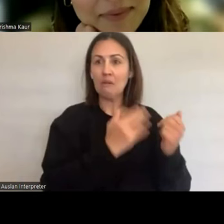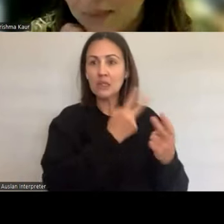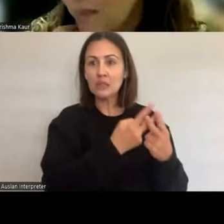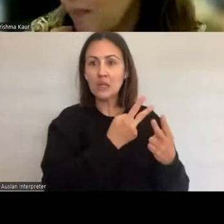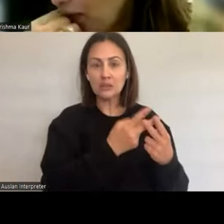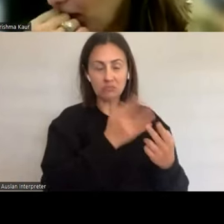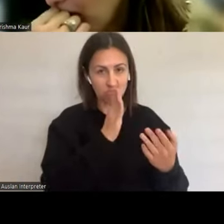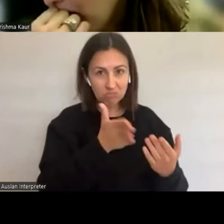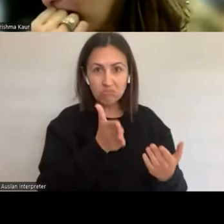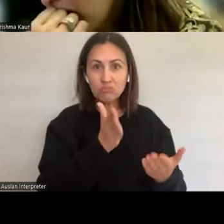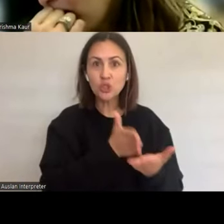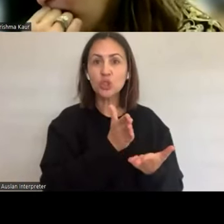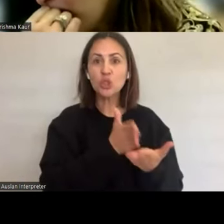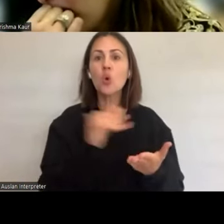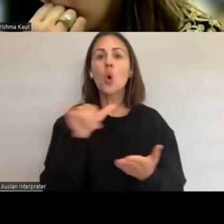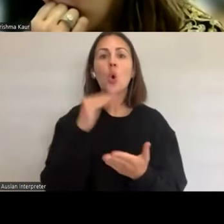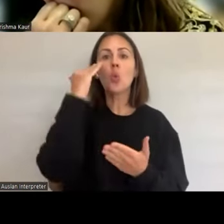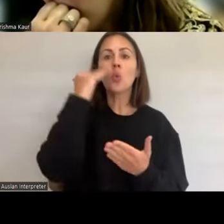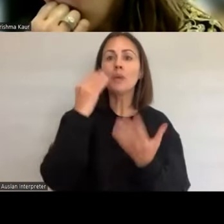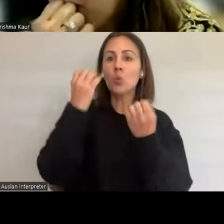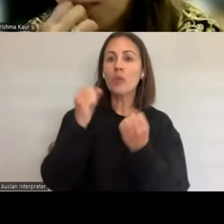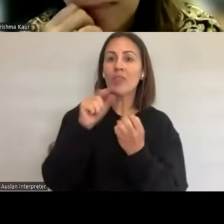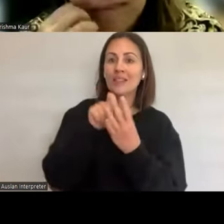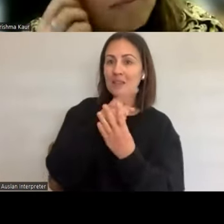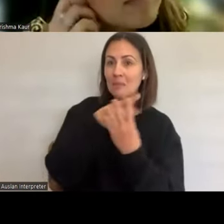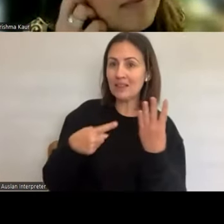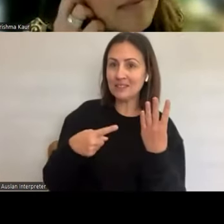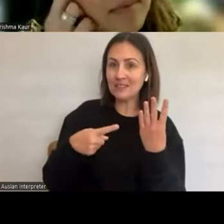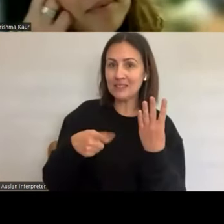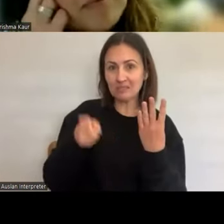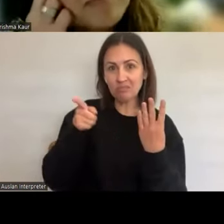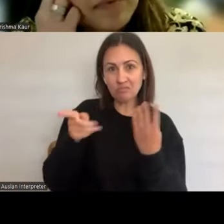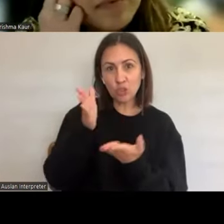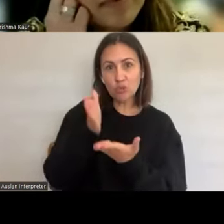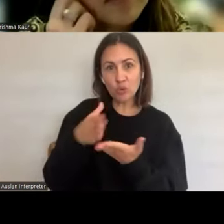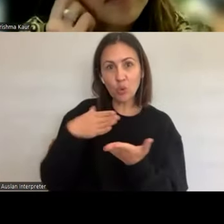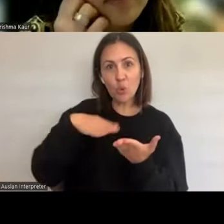women with a disability as well. And I think, you know, for me the